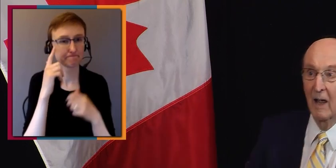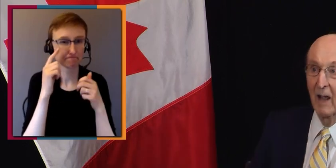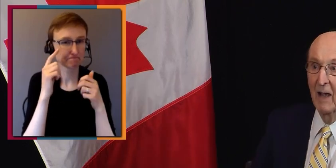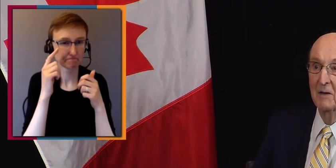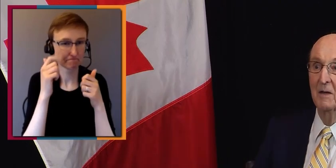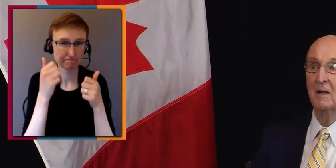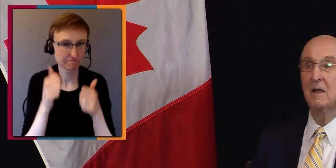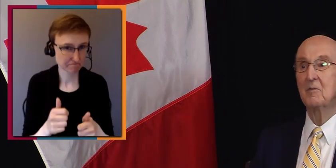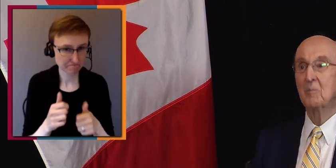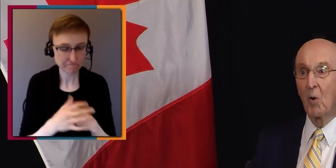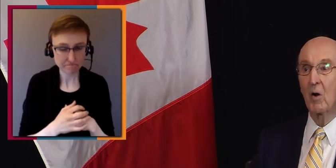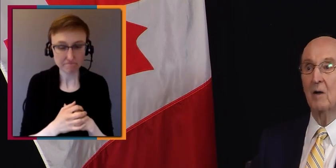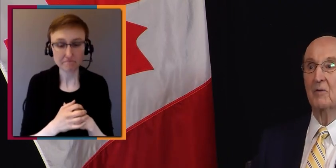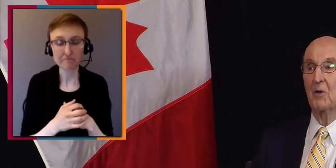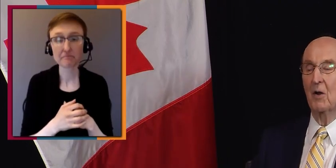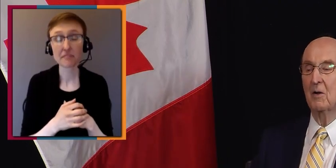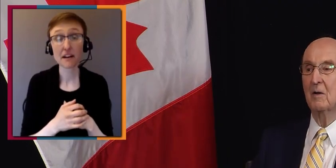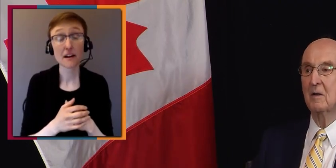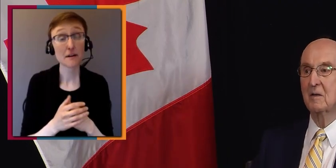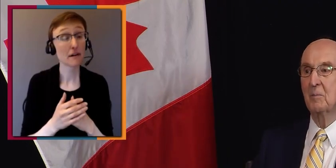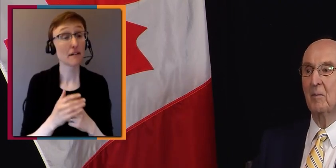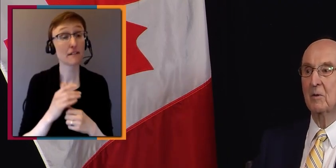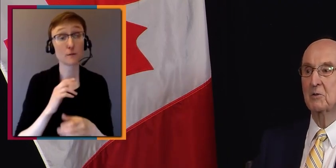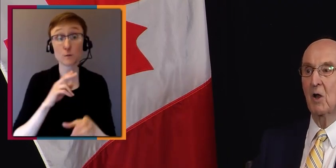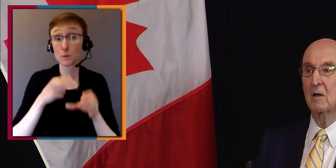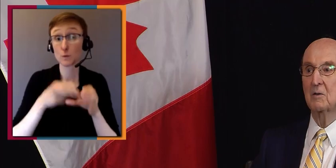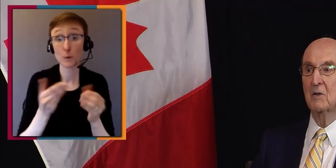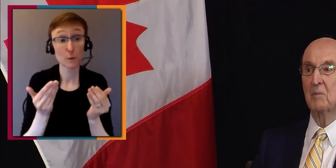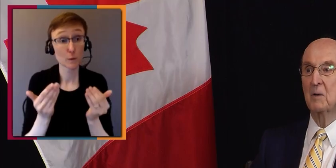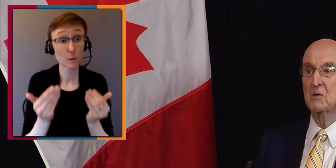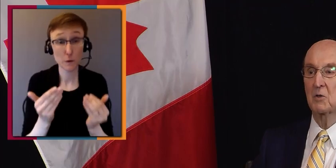And even more of an honour to be able to talk to the minister